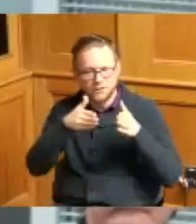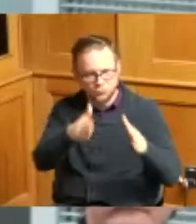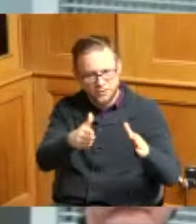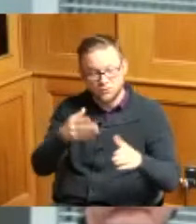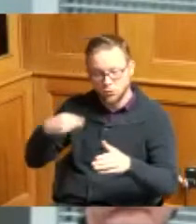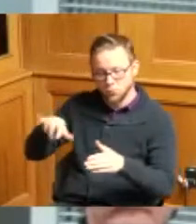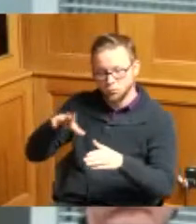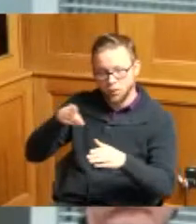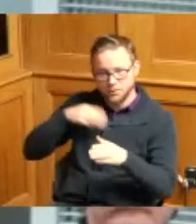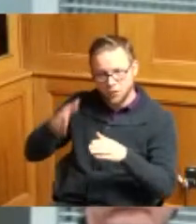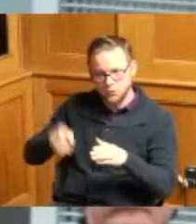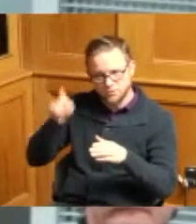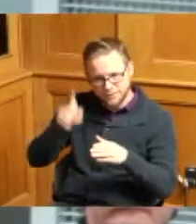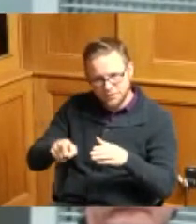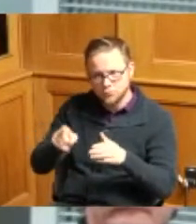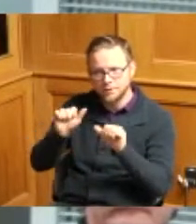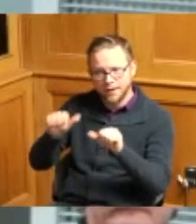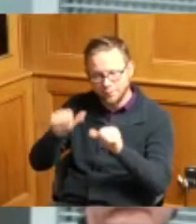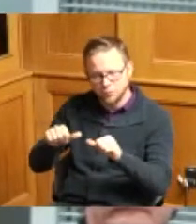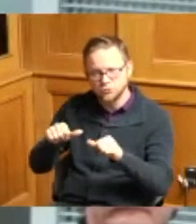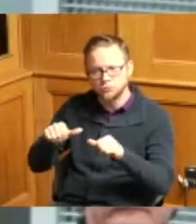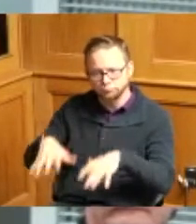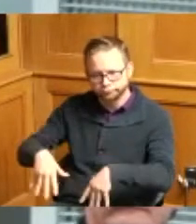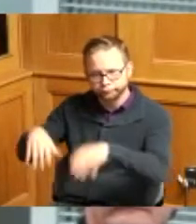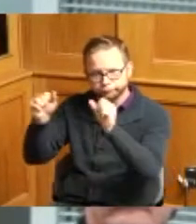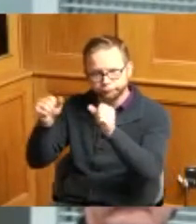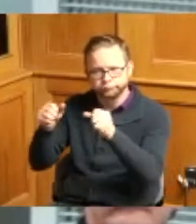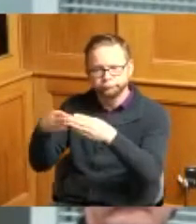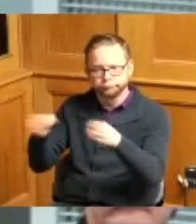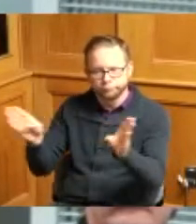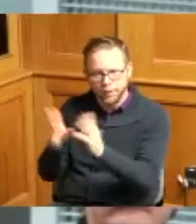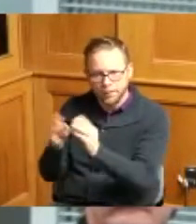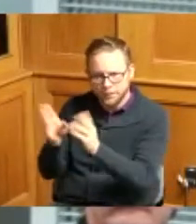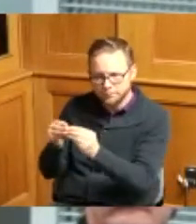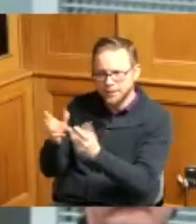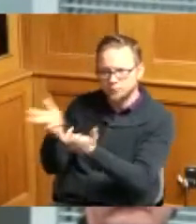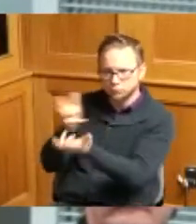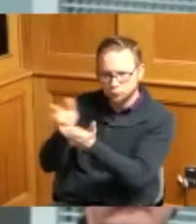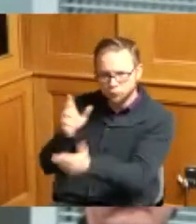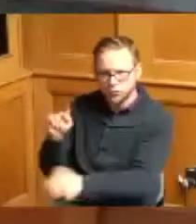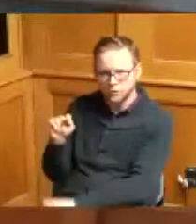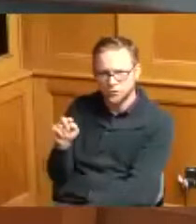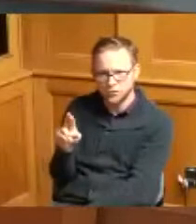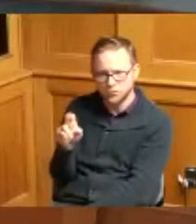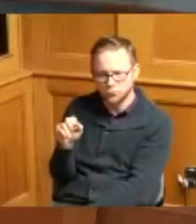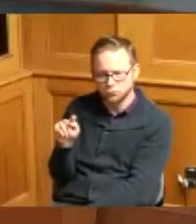local Trustees in a public hearing on this issue okay thank you for your time thank you I have